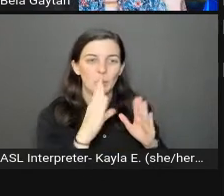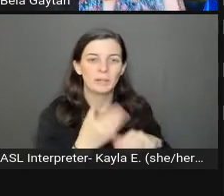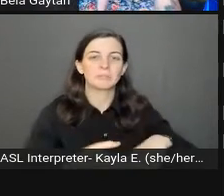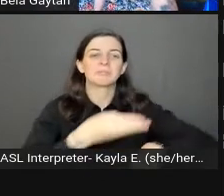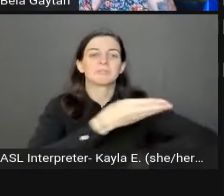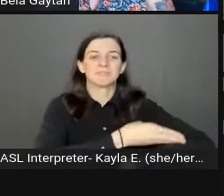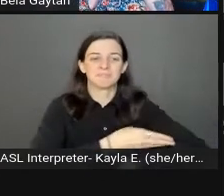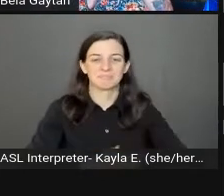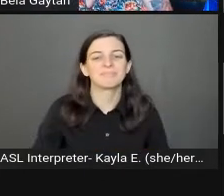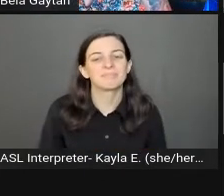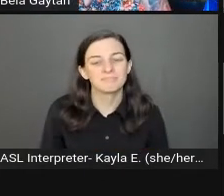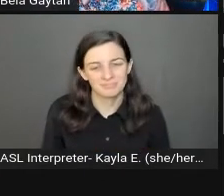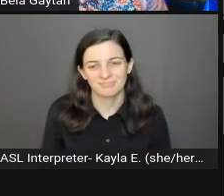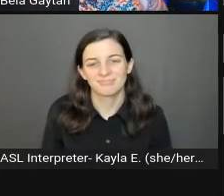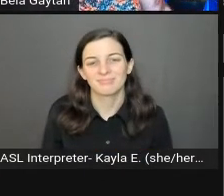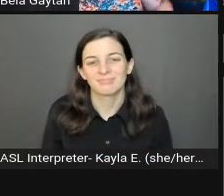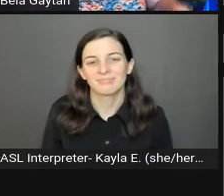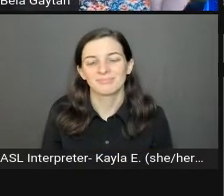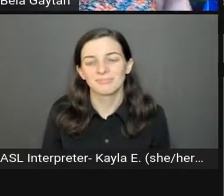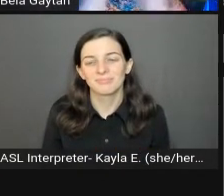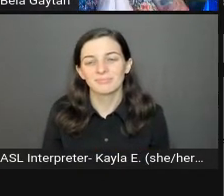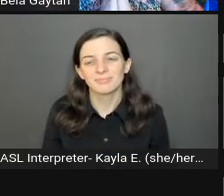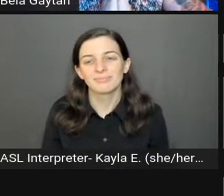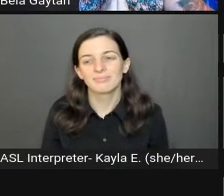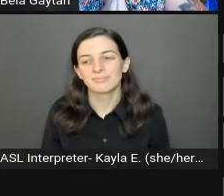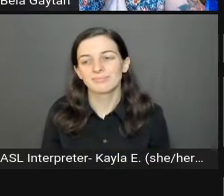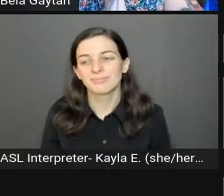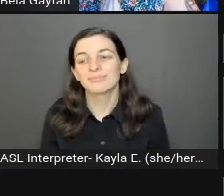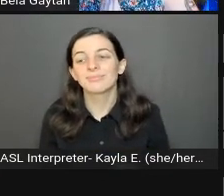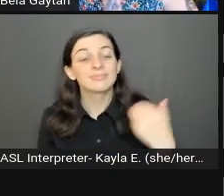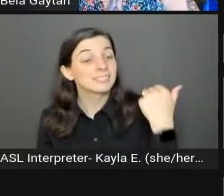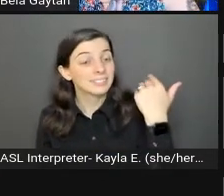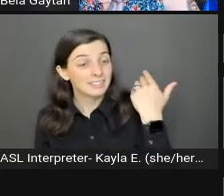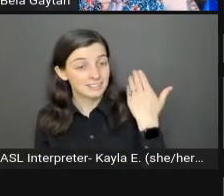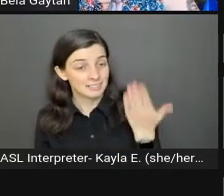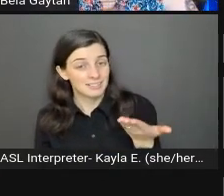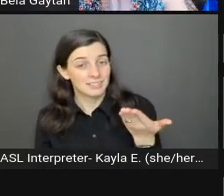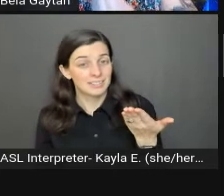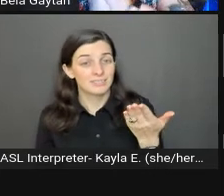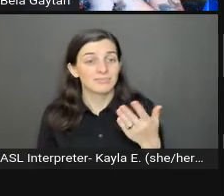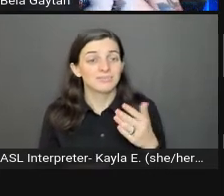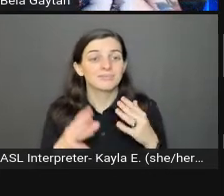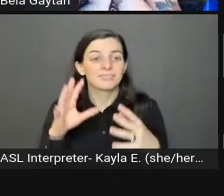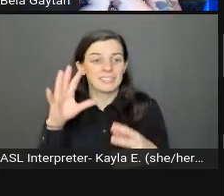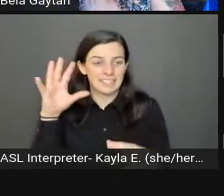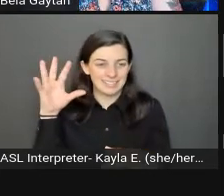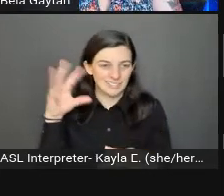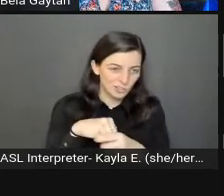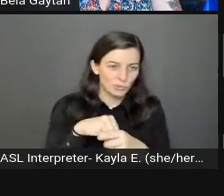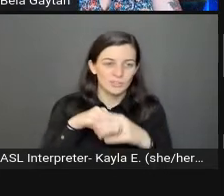All right, my friends. Now, we're to inclusive accessibility, what you've all been waiting for.